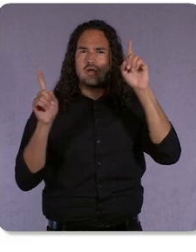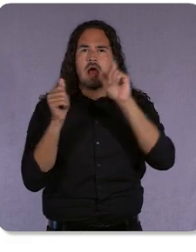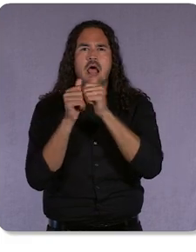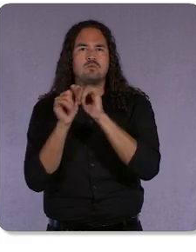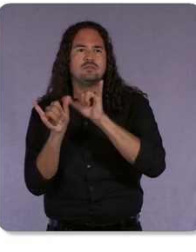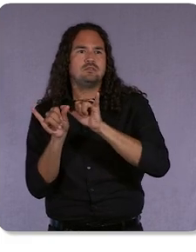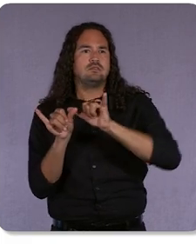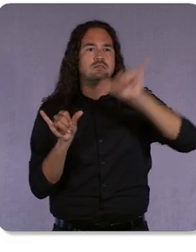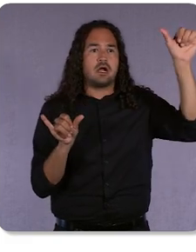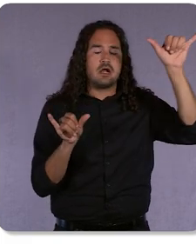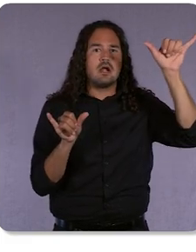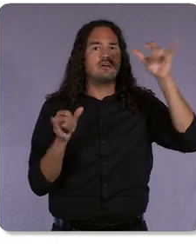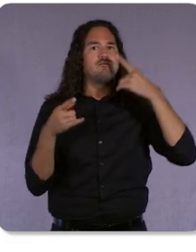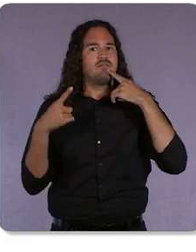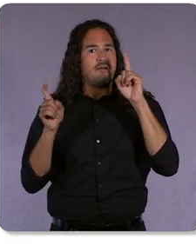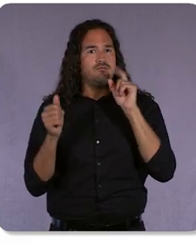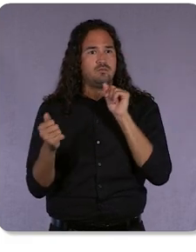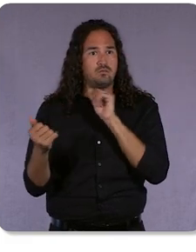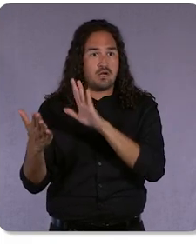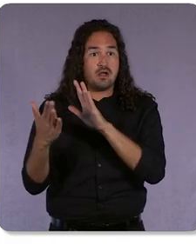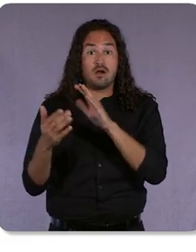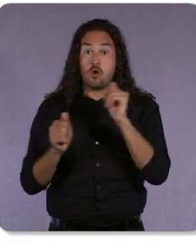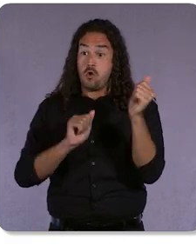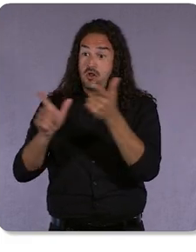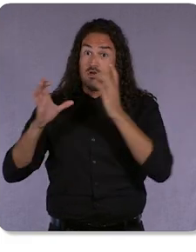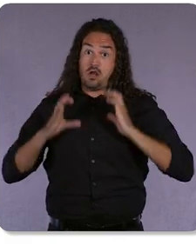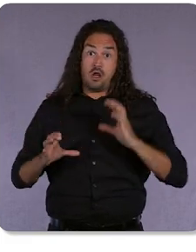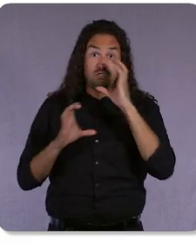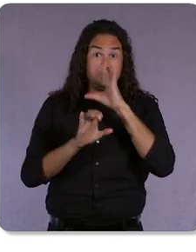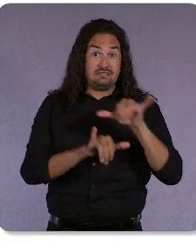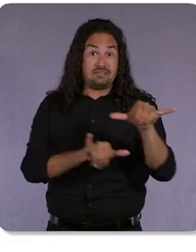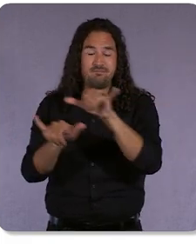is looking for the exact same thing, and they're not all at the same stage of life.